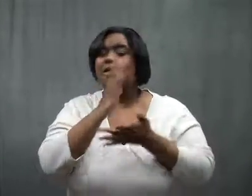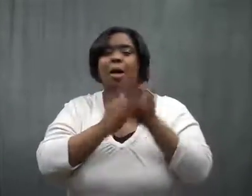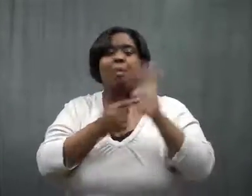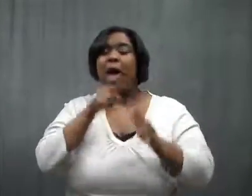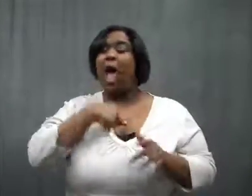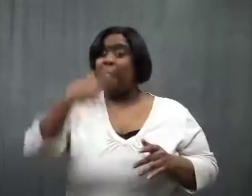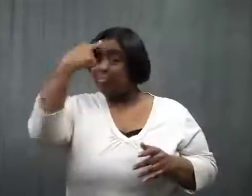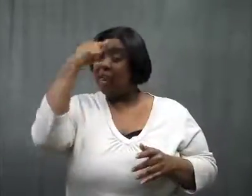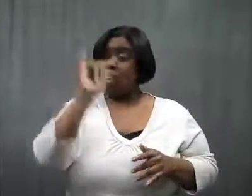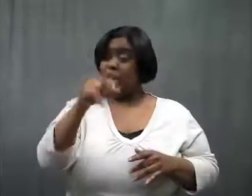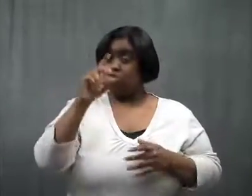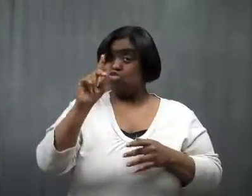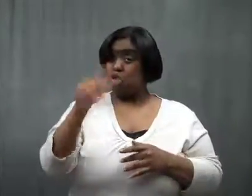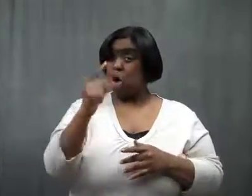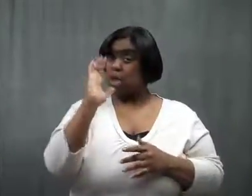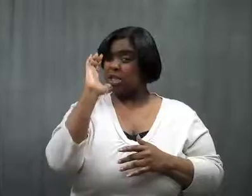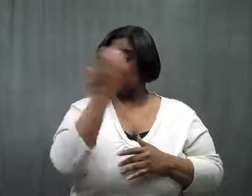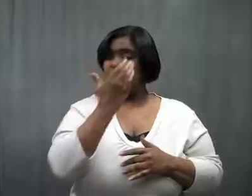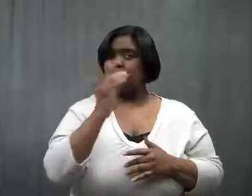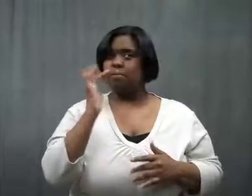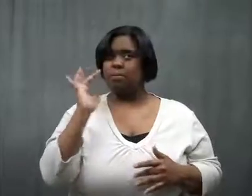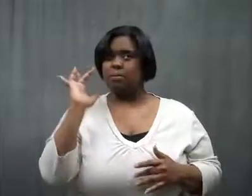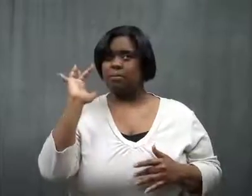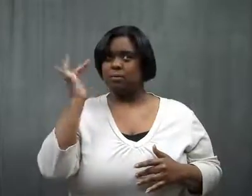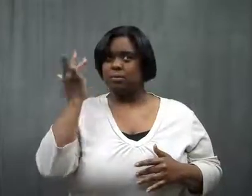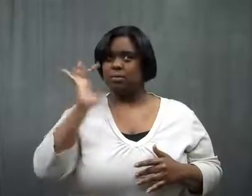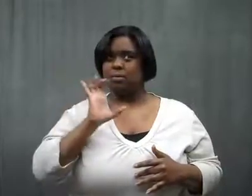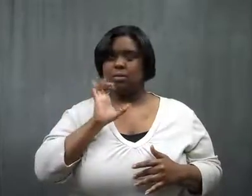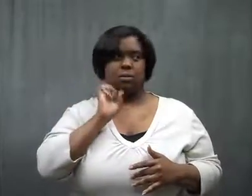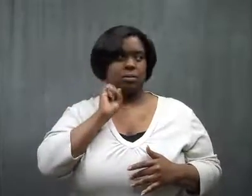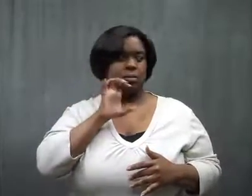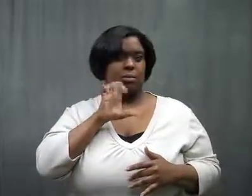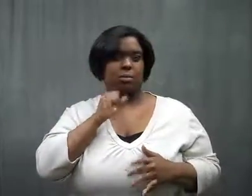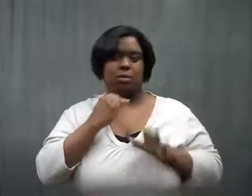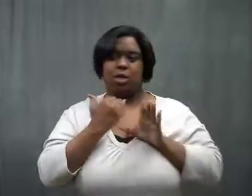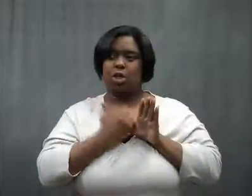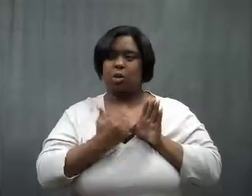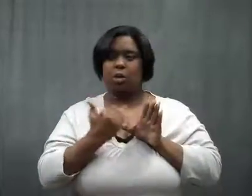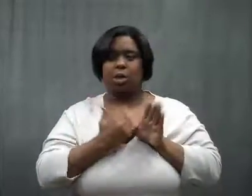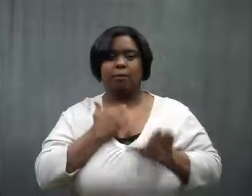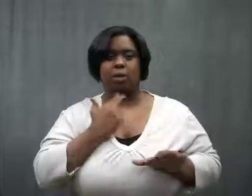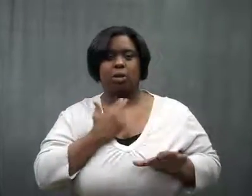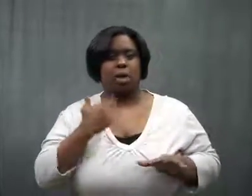Then I think he got tired of my annoying voice, I don't know exactly.